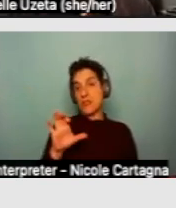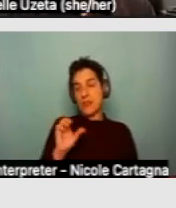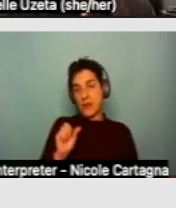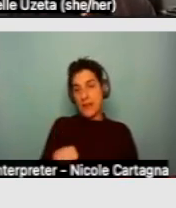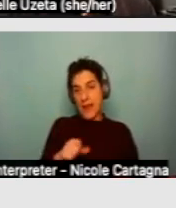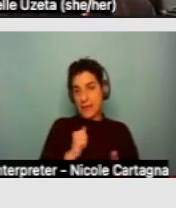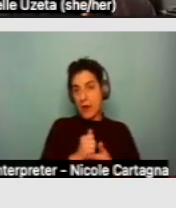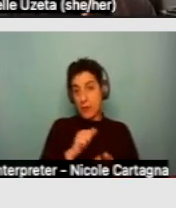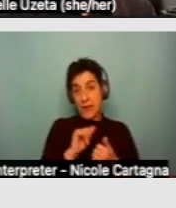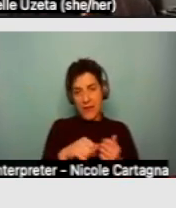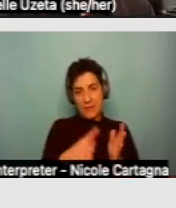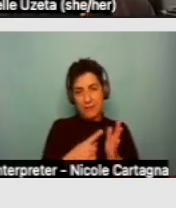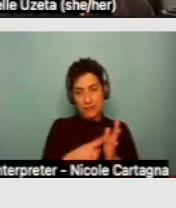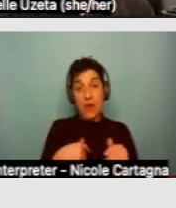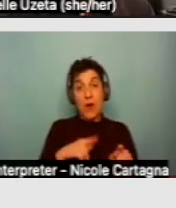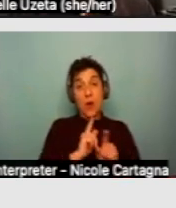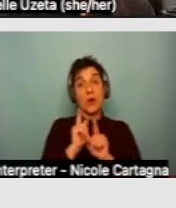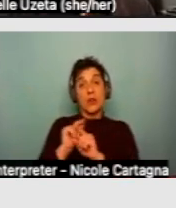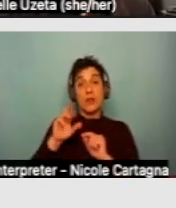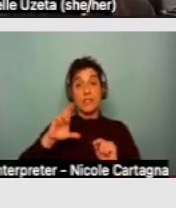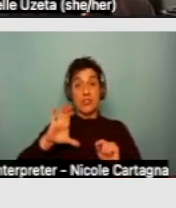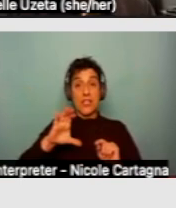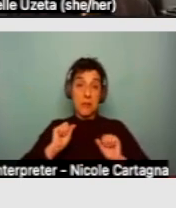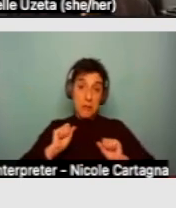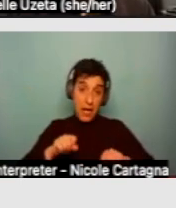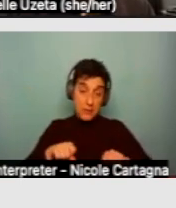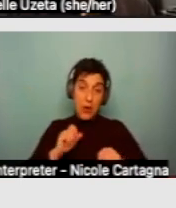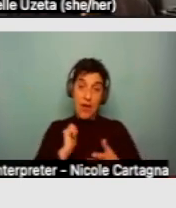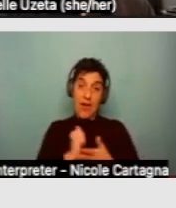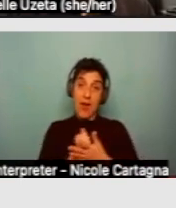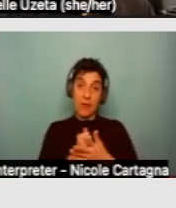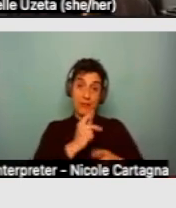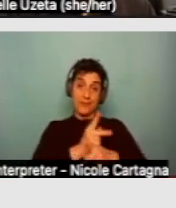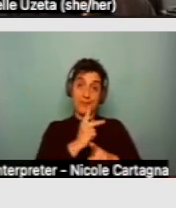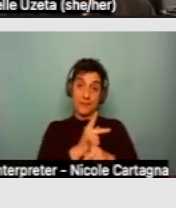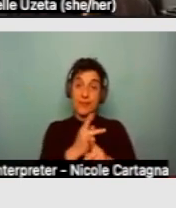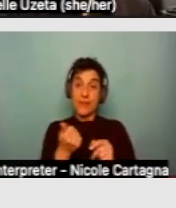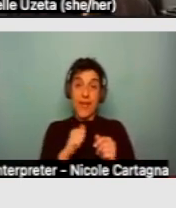And then also regional center potentially could assist with maintenance obligations when required.